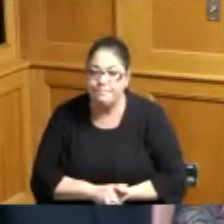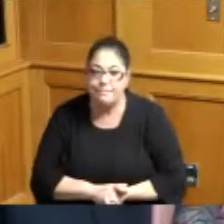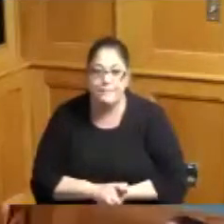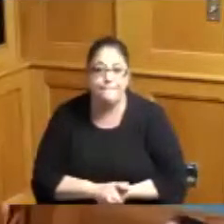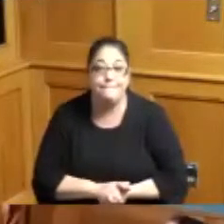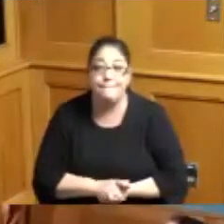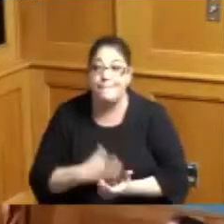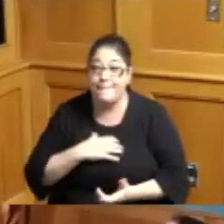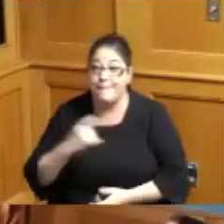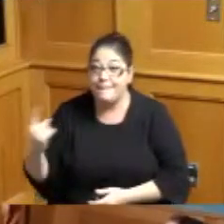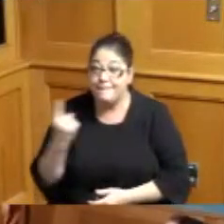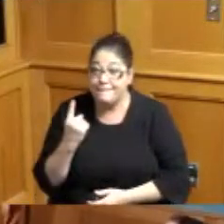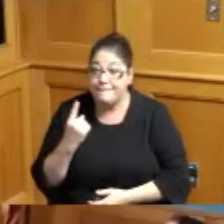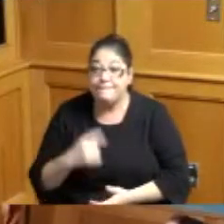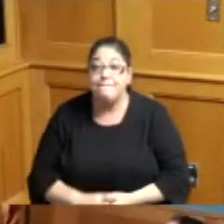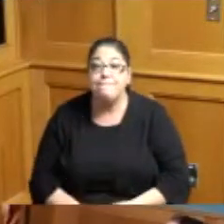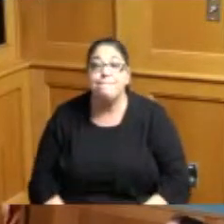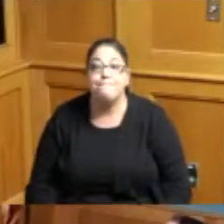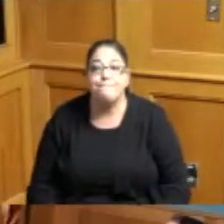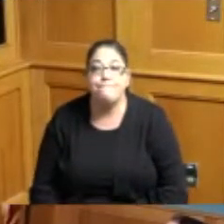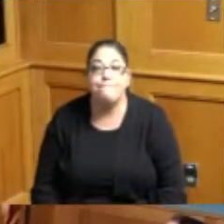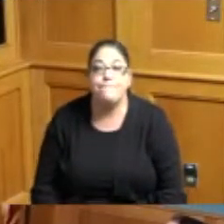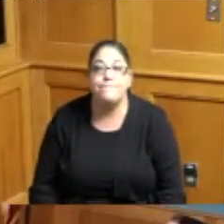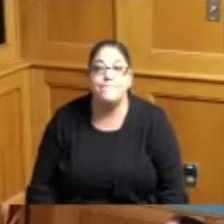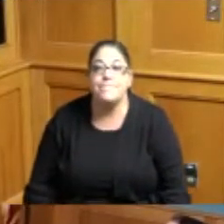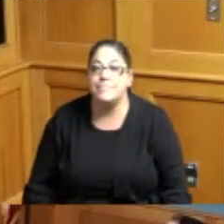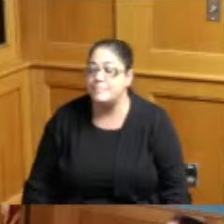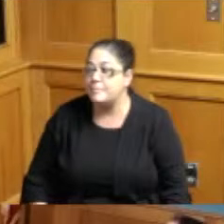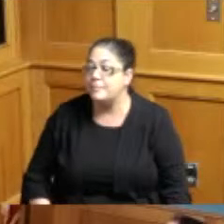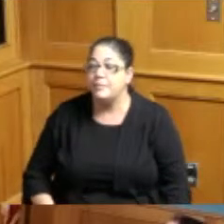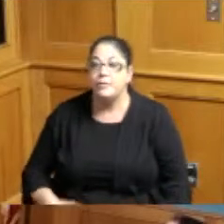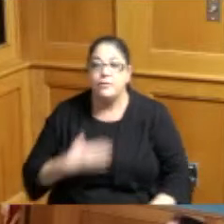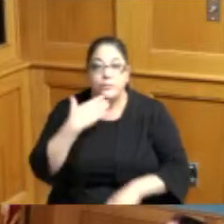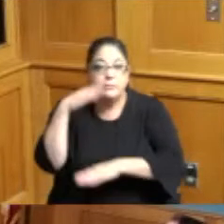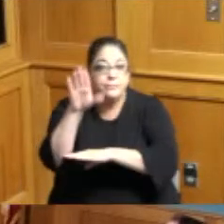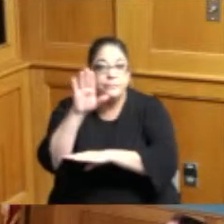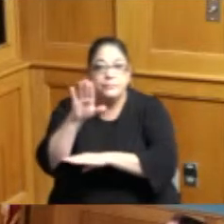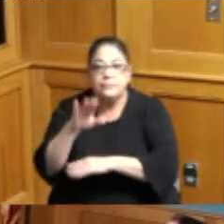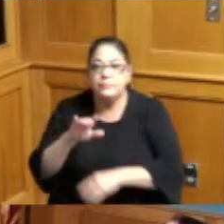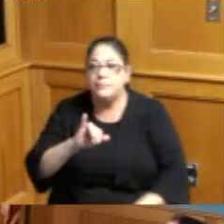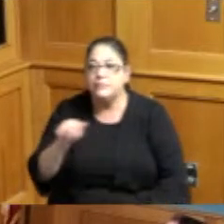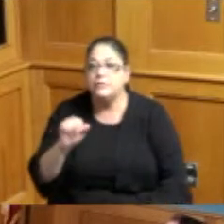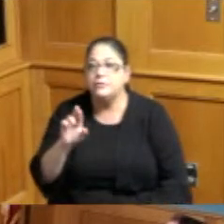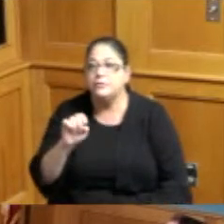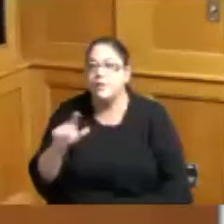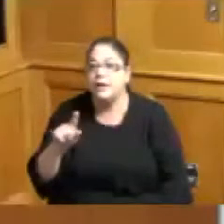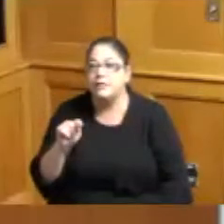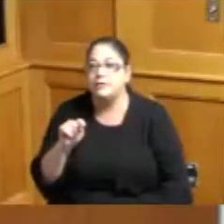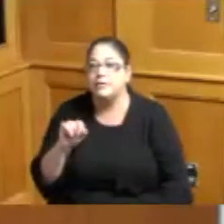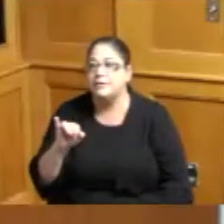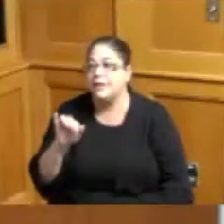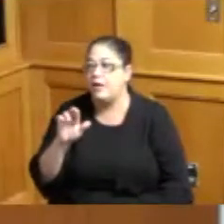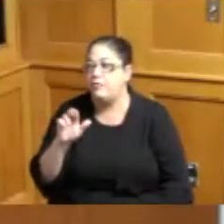to come forward good afternoon my name is Jamil Tarver I'm the kinship engagement Director for